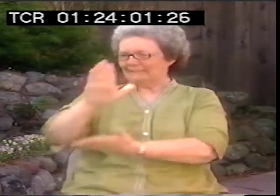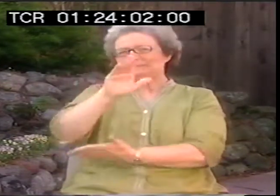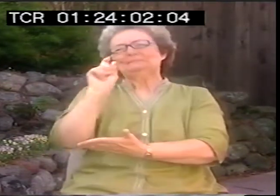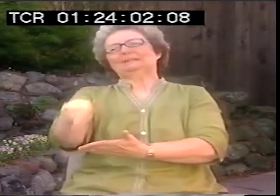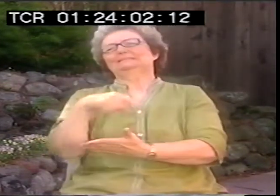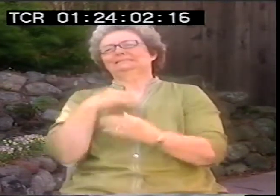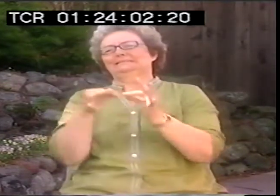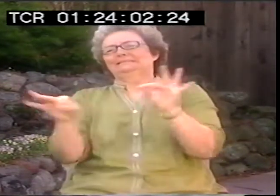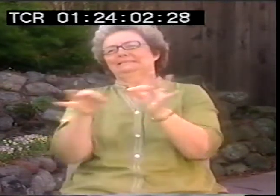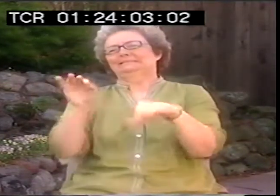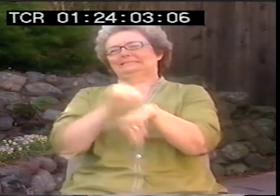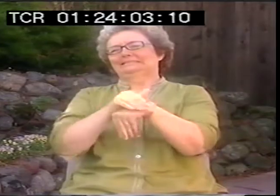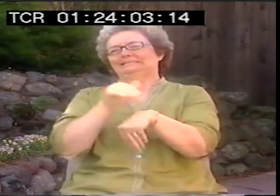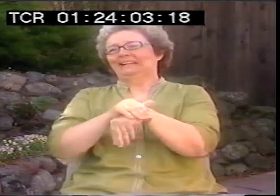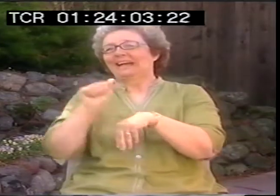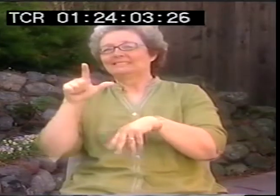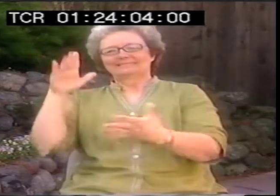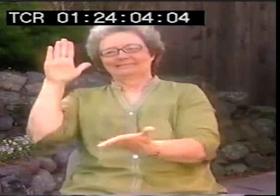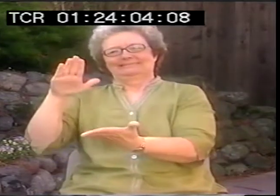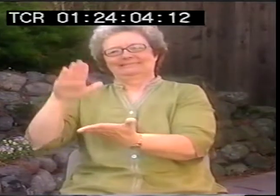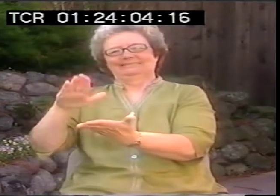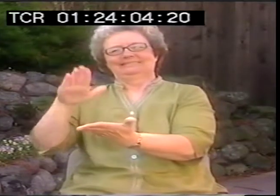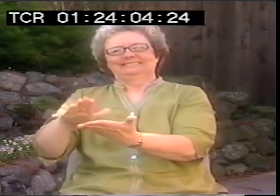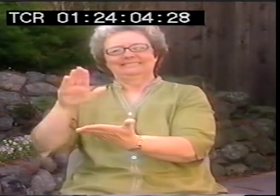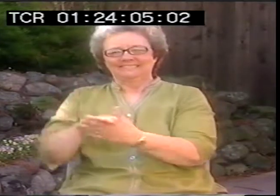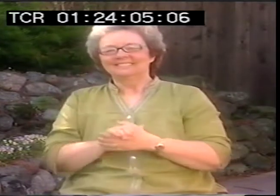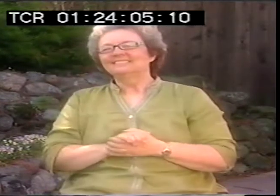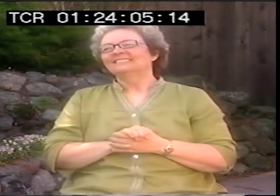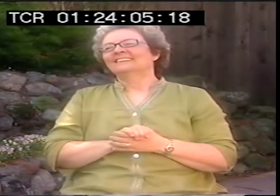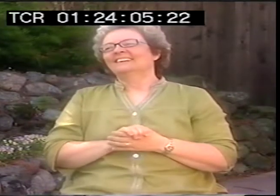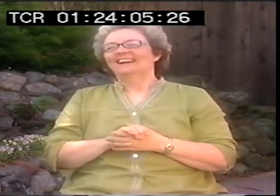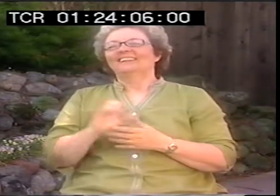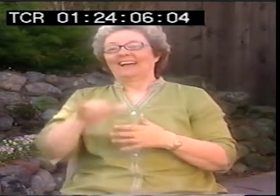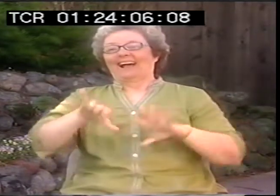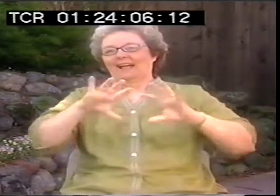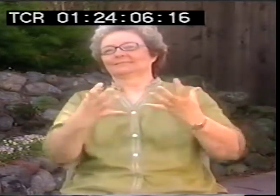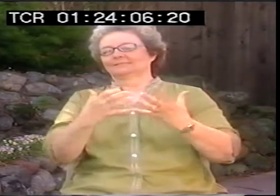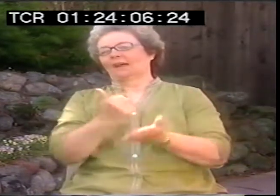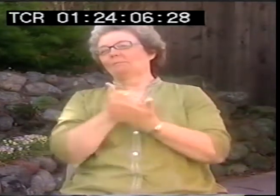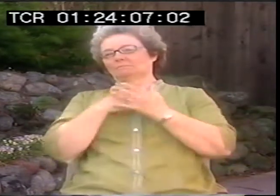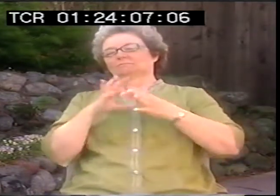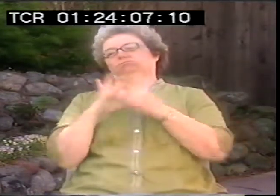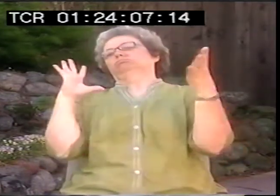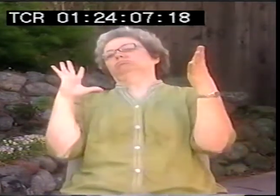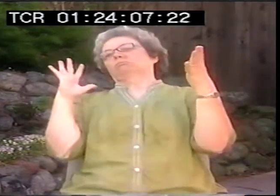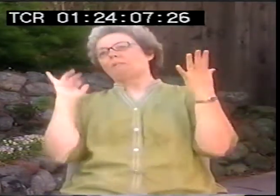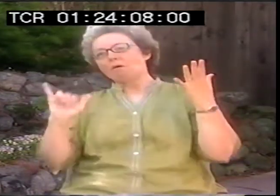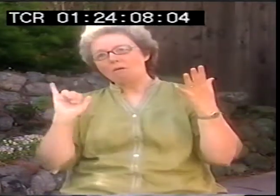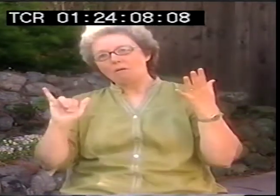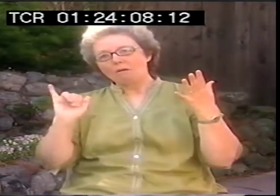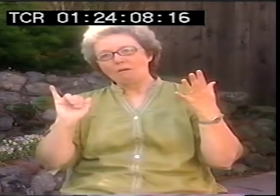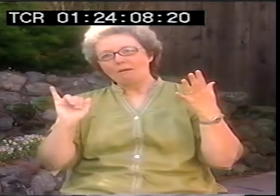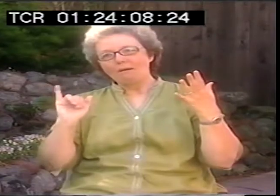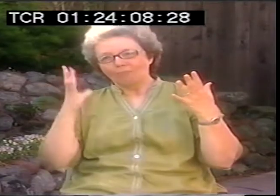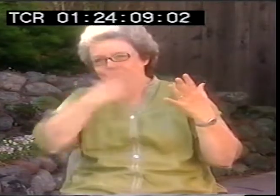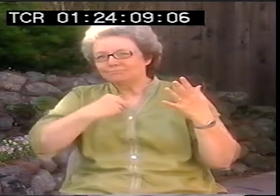The English, the whole idea had to be drilled into you even more. So ASL was denigrated and pushed to the side even more.